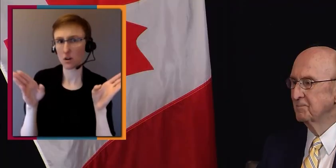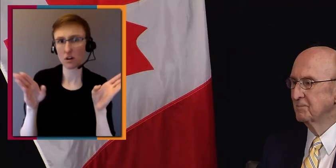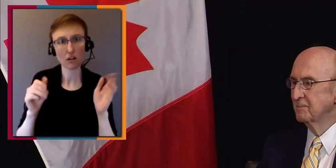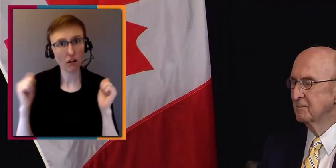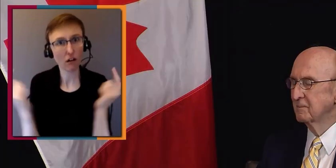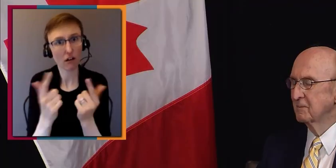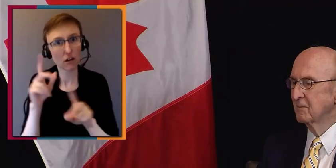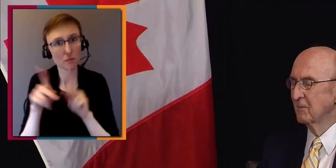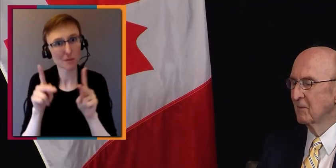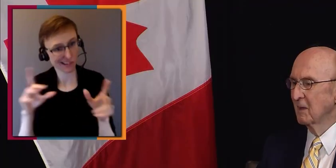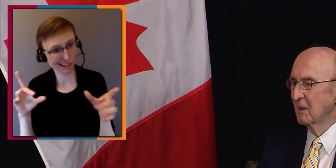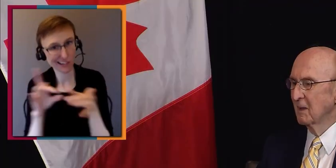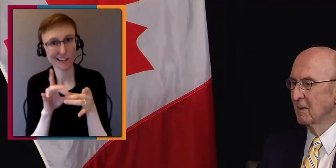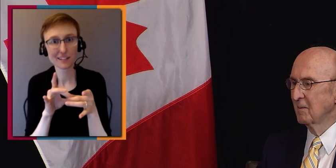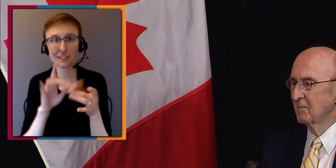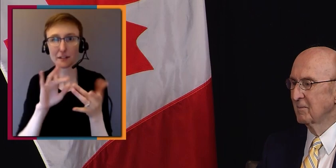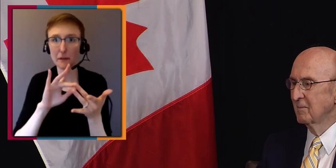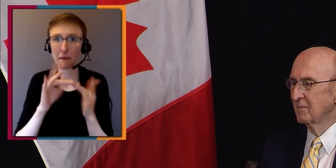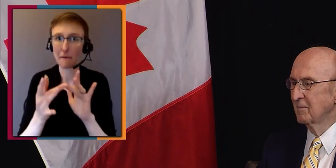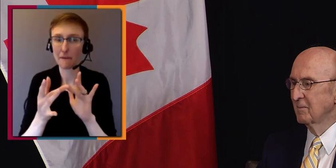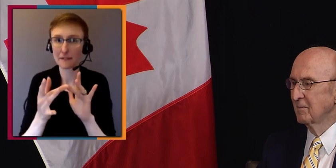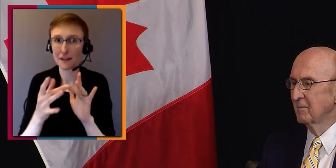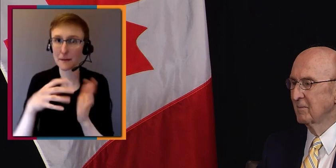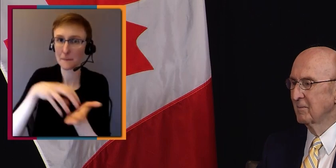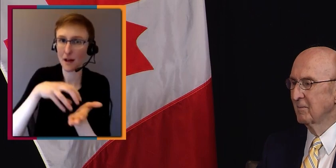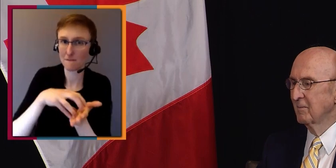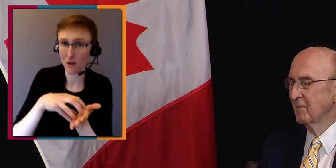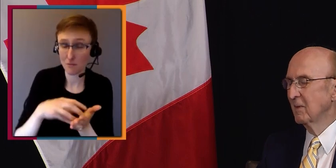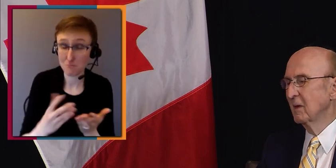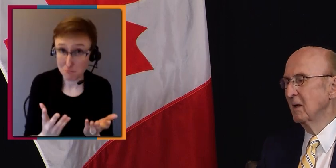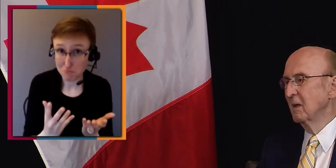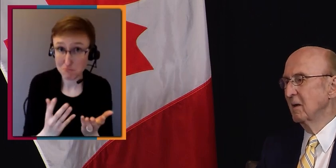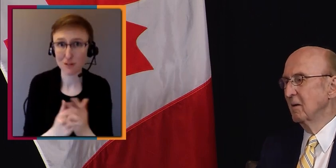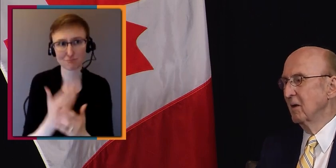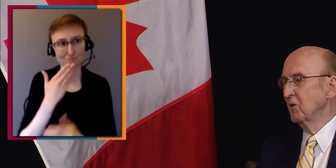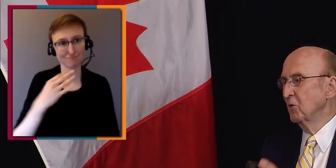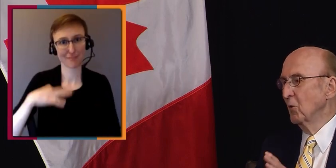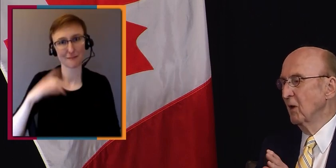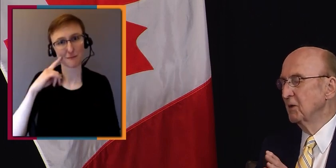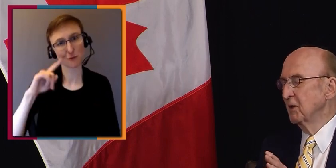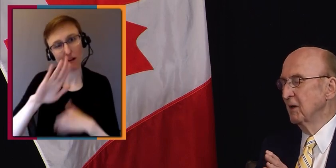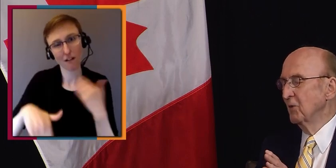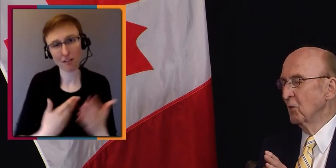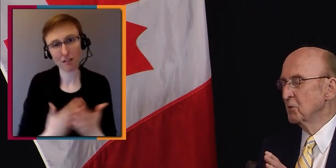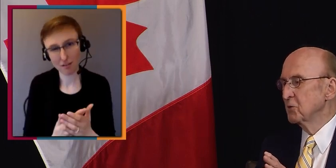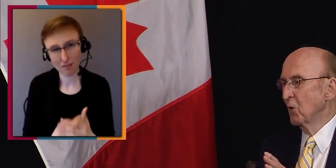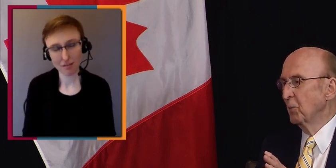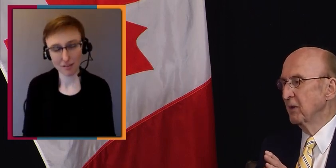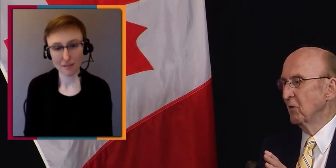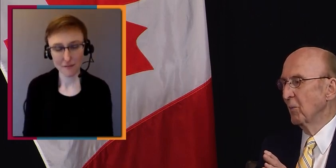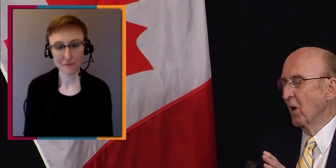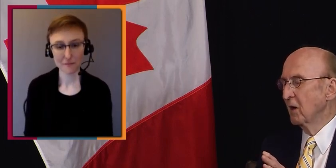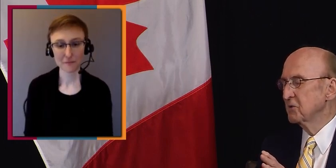and recognized as valued contributing members of society. Now, you hinted in those opening remarks